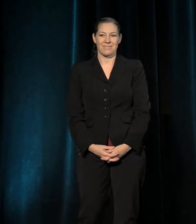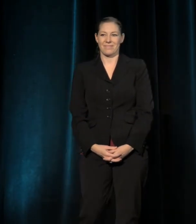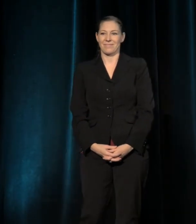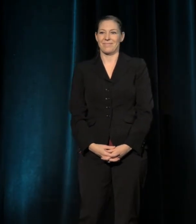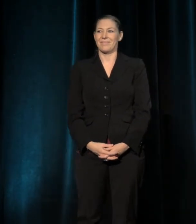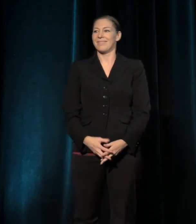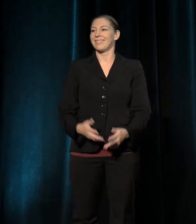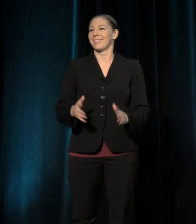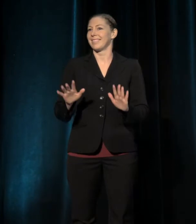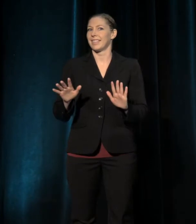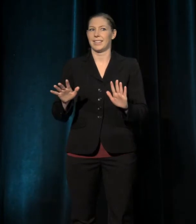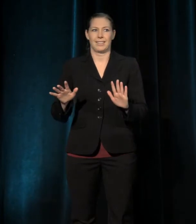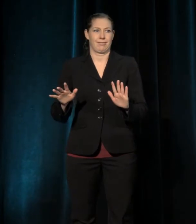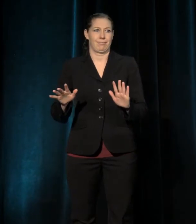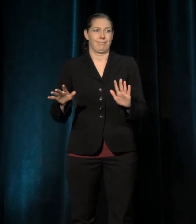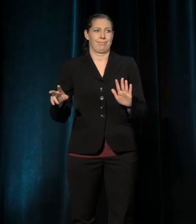I actually didn't expect to be moved.